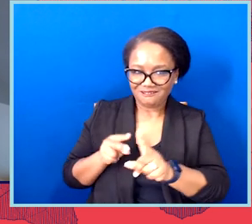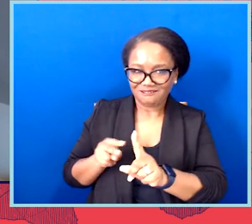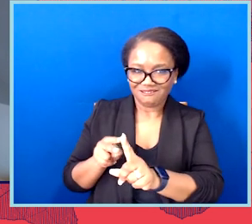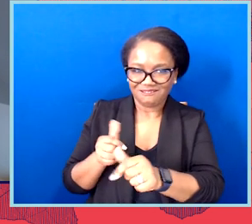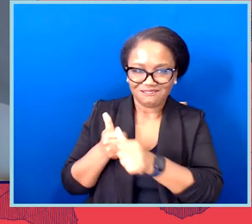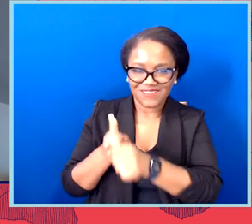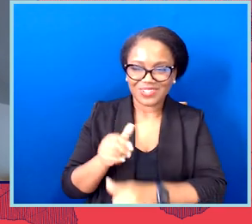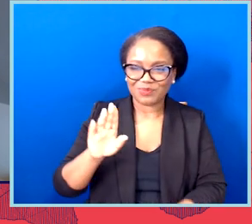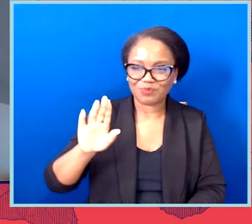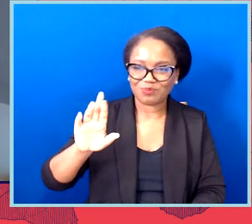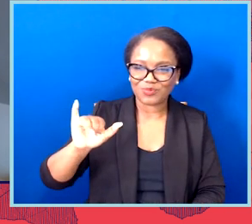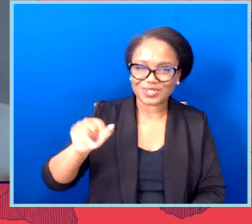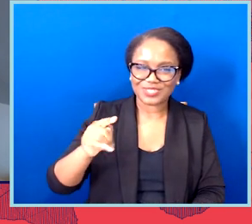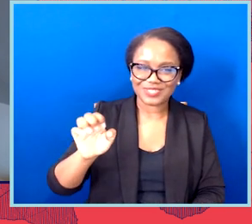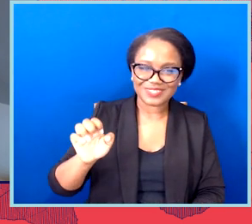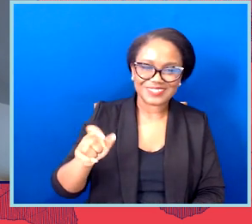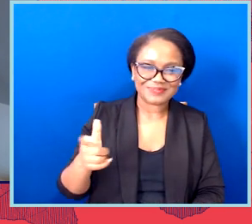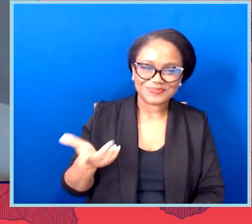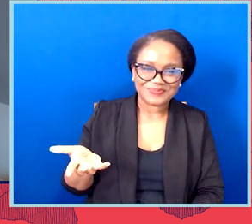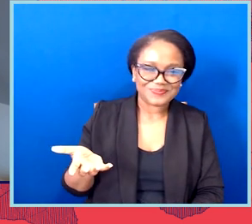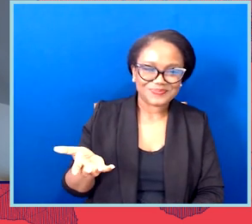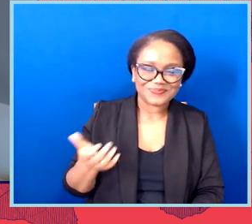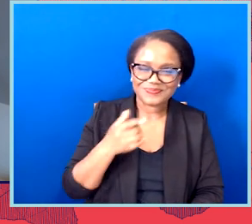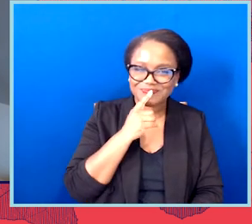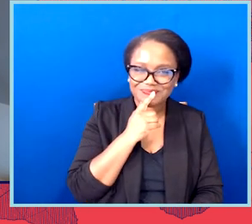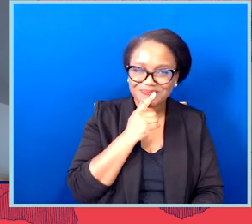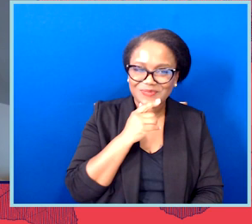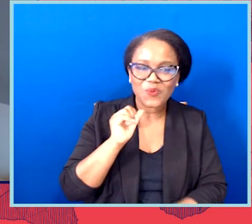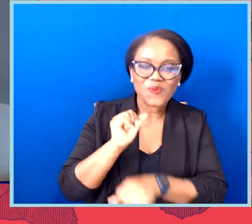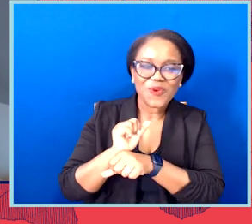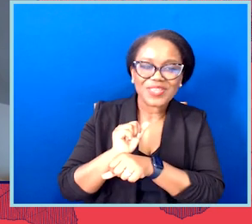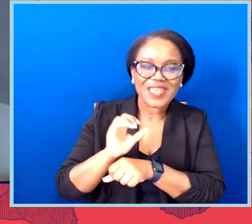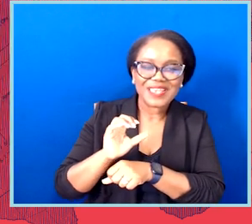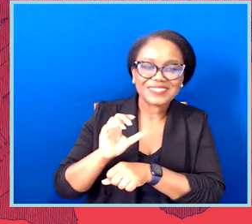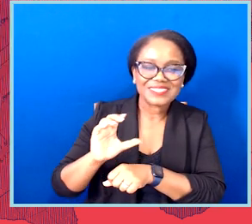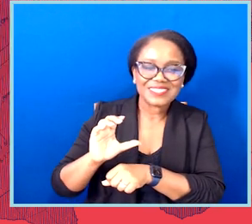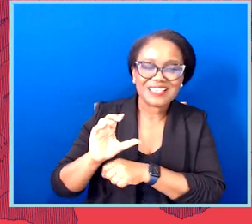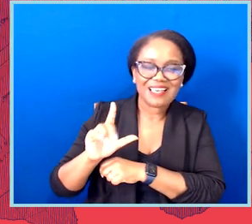to me, working at the ACLU is such an incredible privilege because I get to work with the most